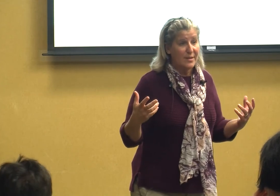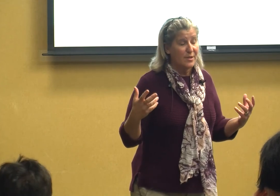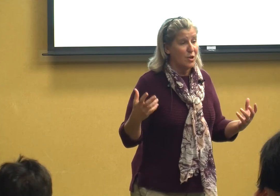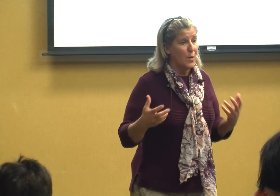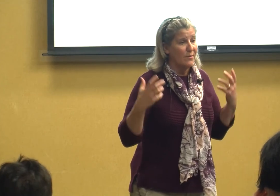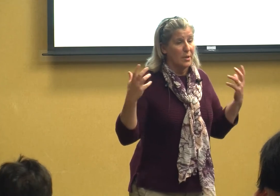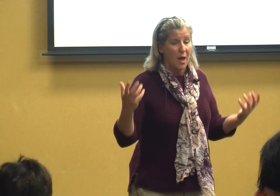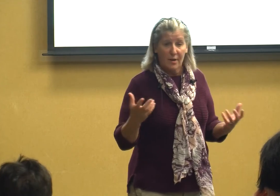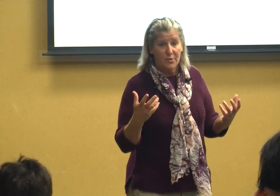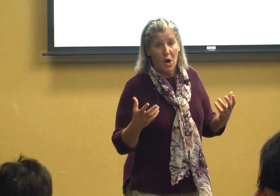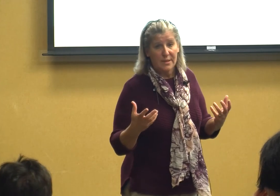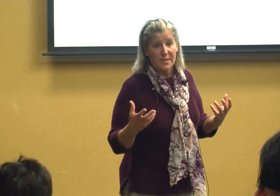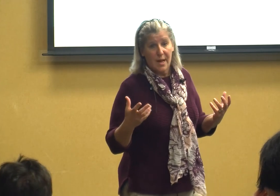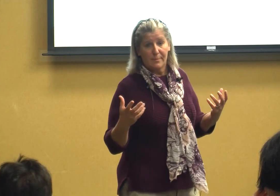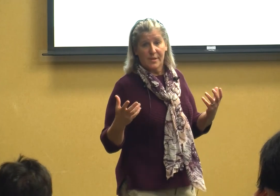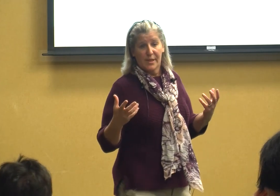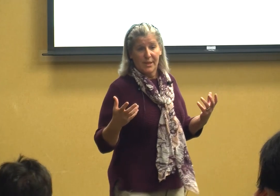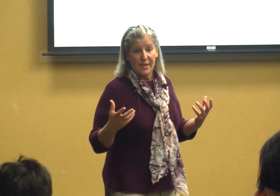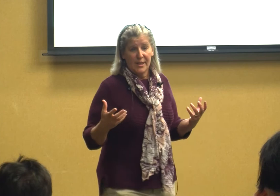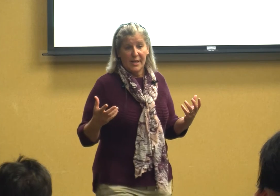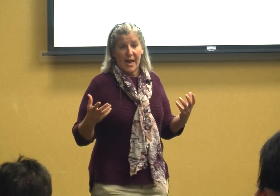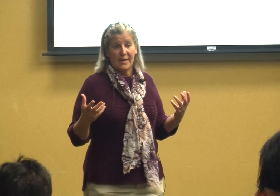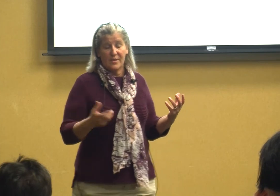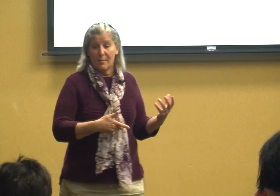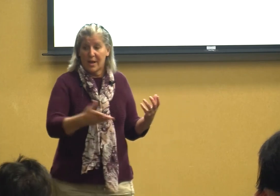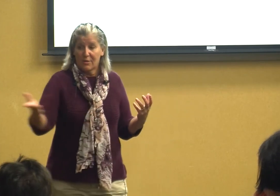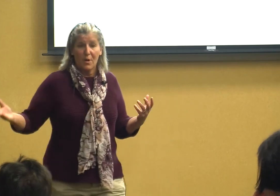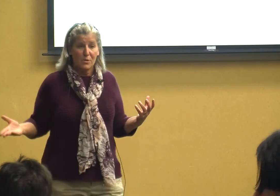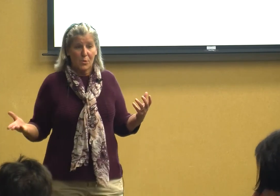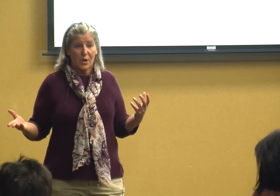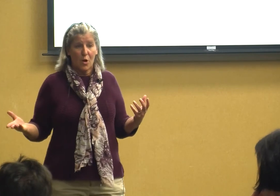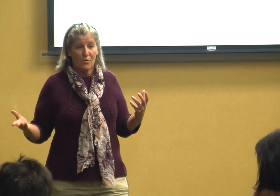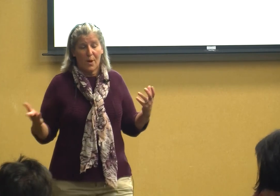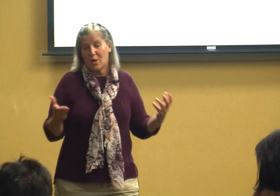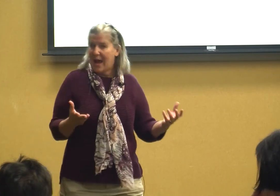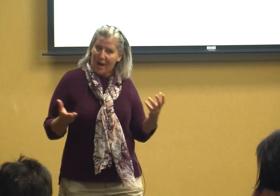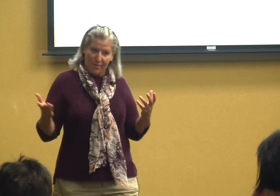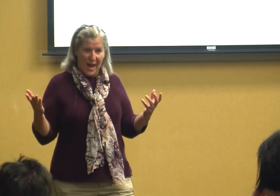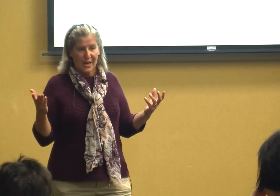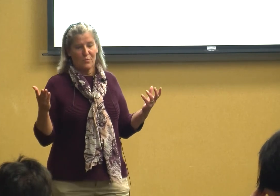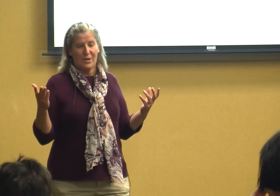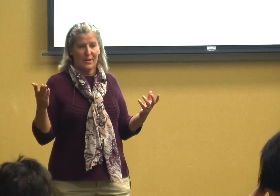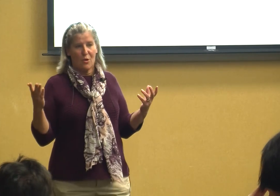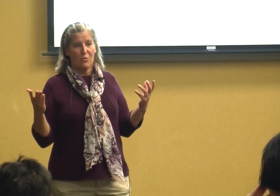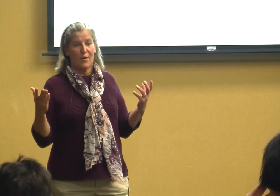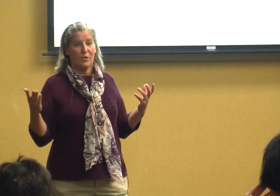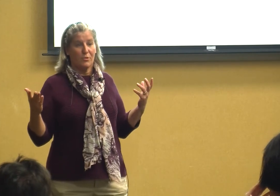you have a lot of concepts and if somebody throws you a curve ball how that can really turn off your